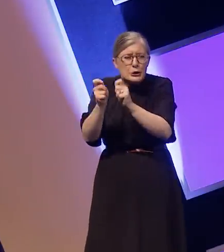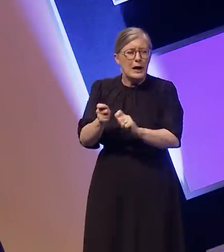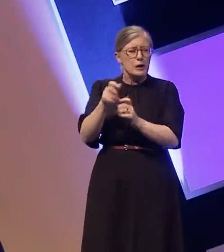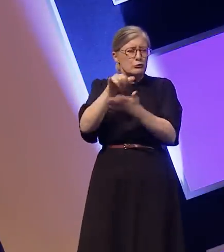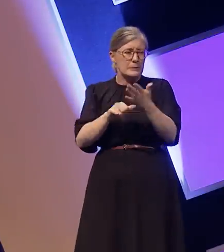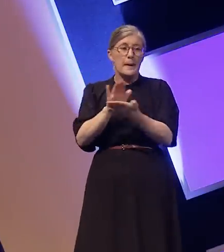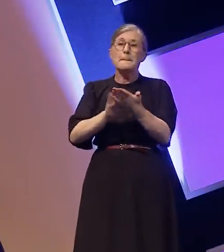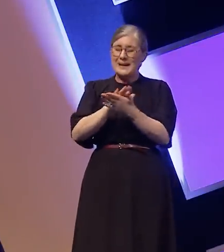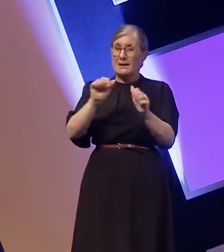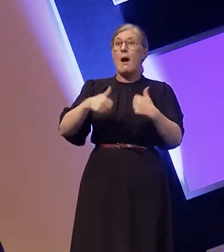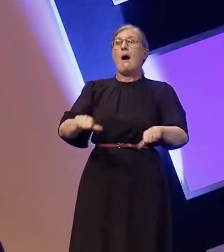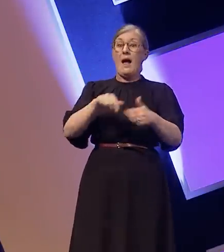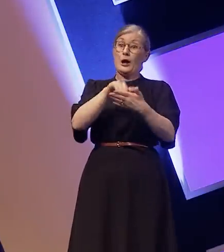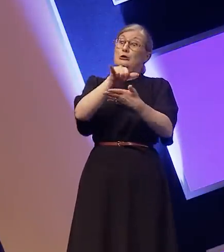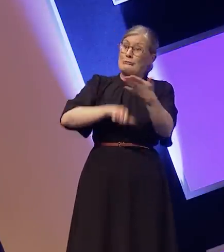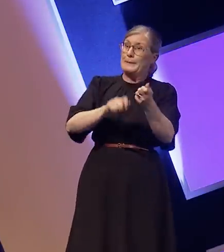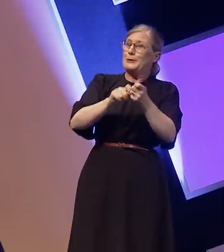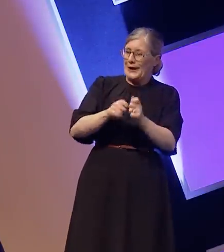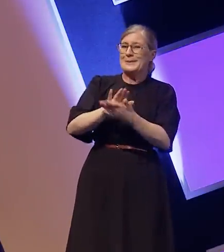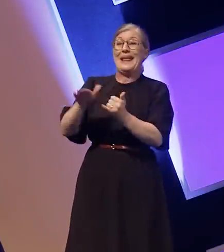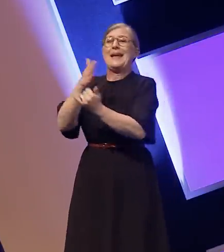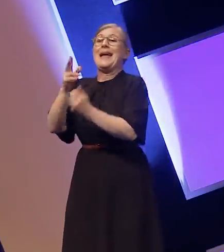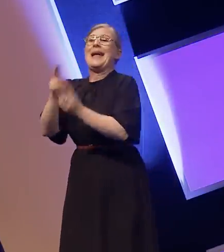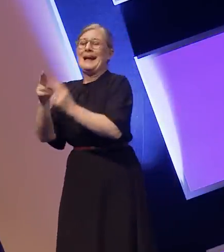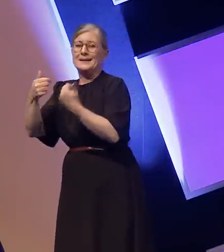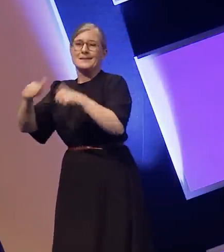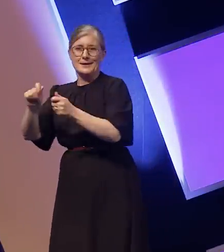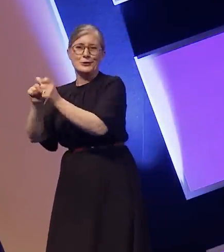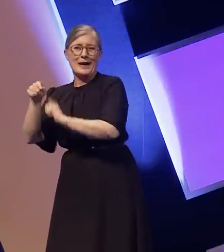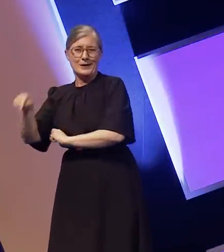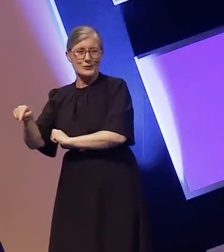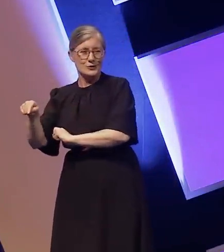but it shouldn't have taken me two years of repeating my frustration using up my